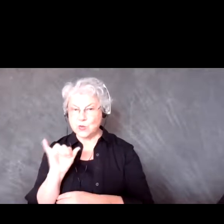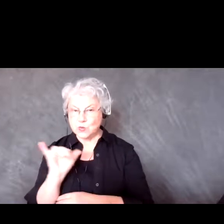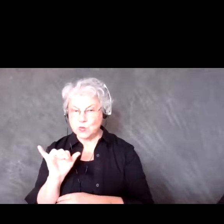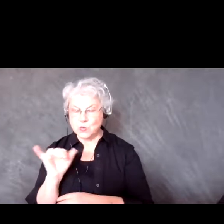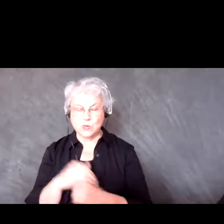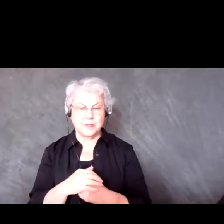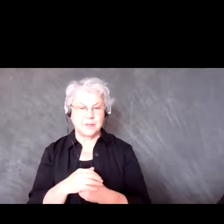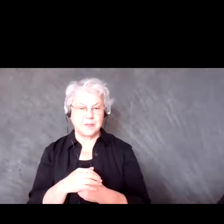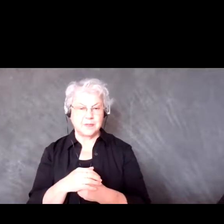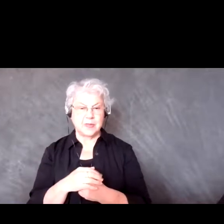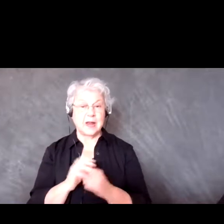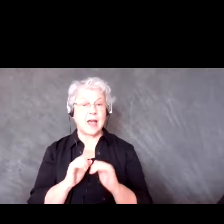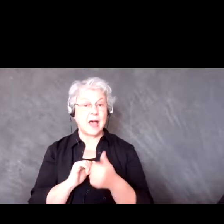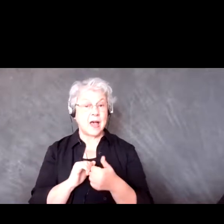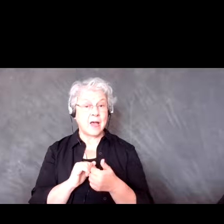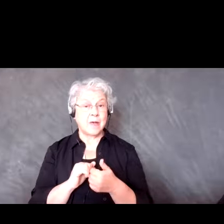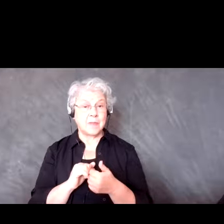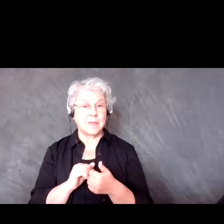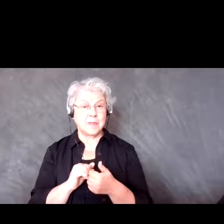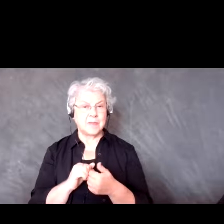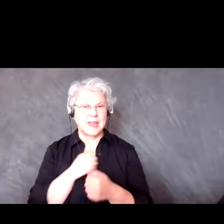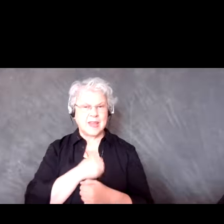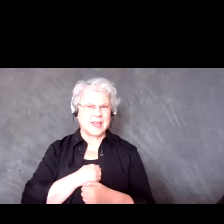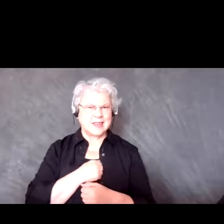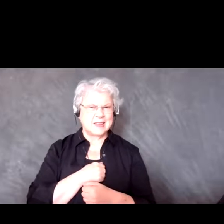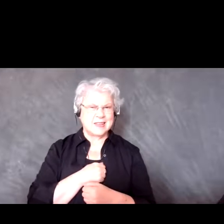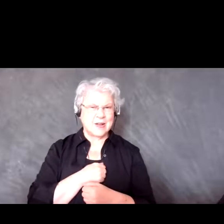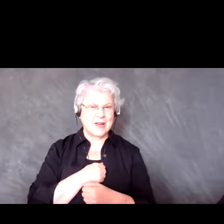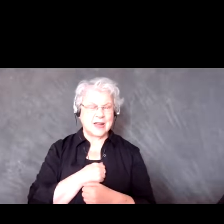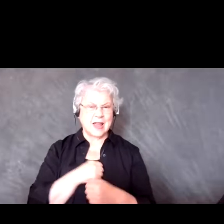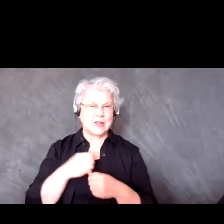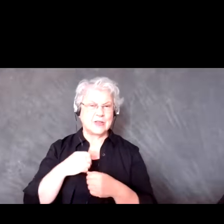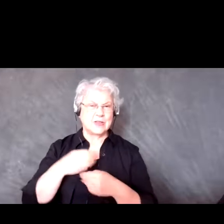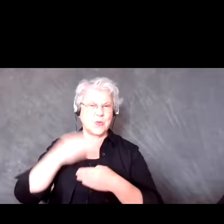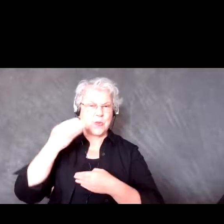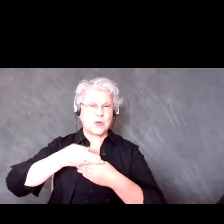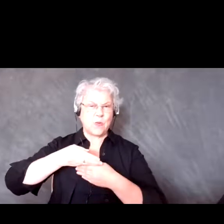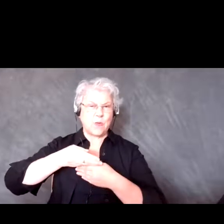And the way I do that, and sorry I’m just going to open my window little bit. The way I do a